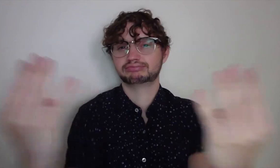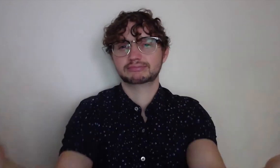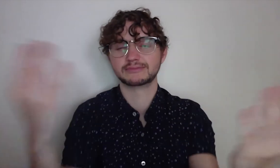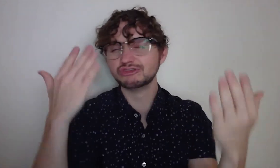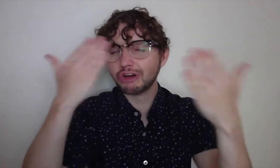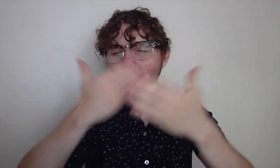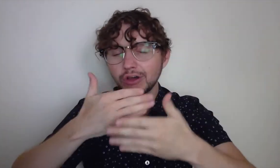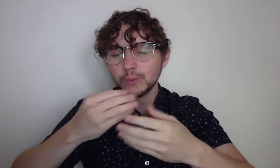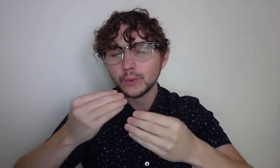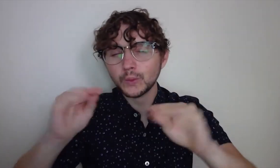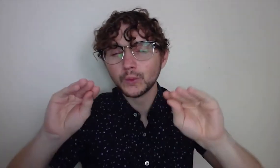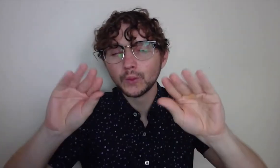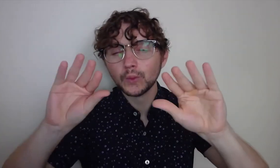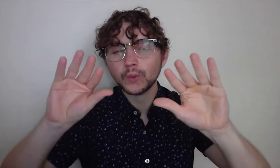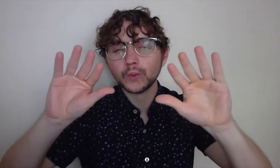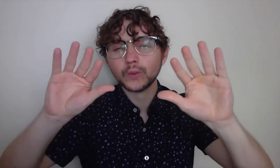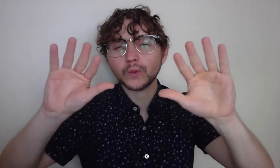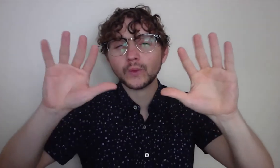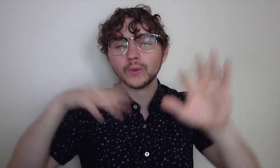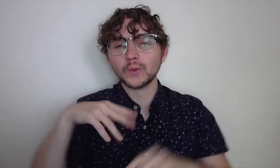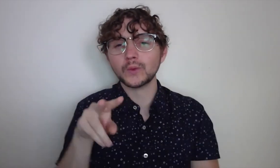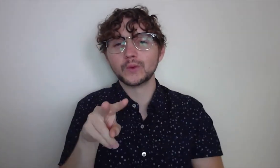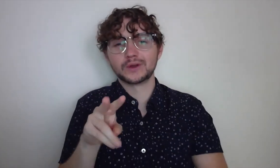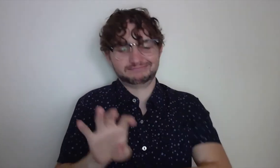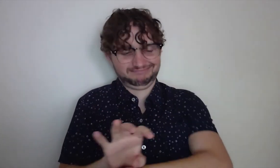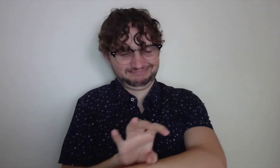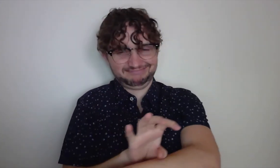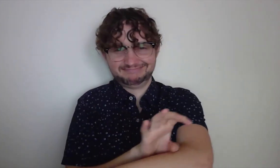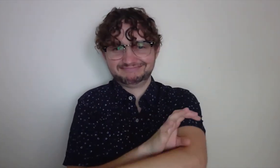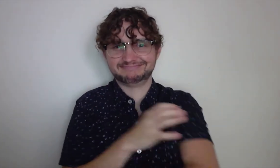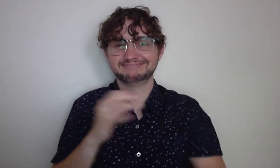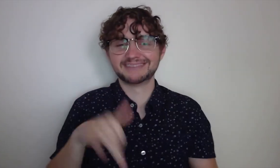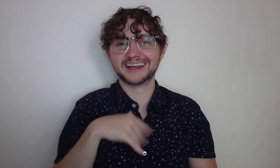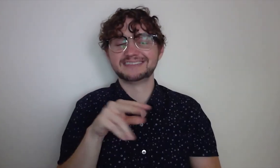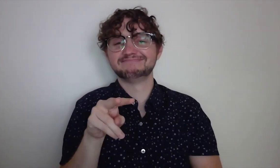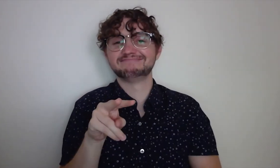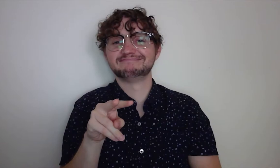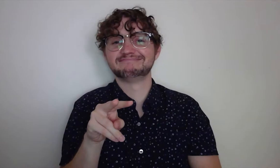and the tulips began to emerge from the darkness.